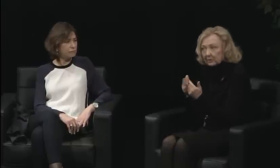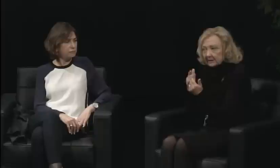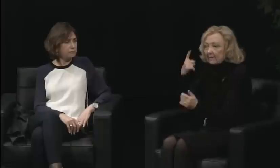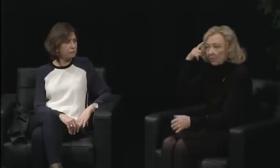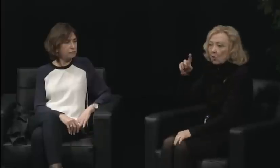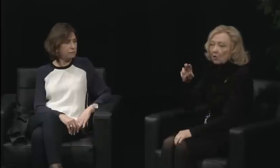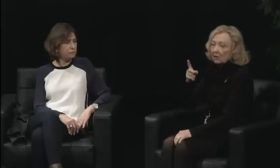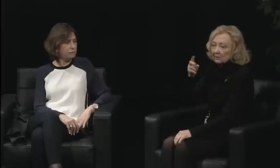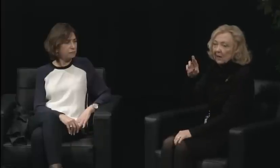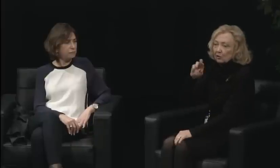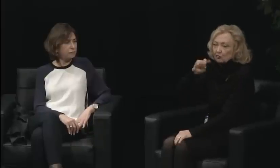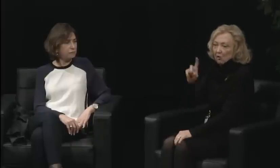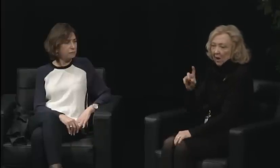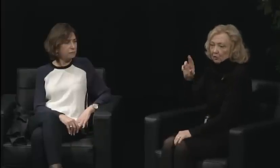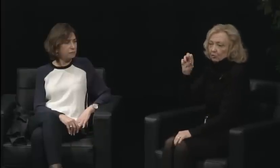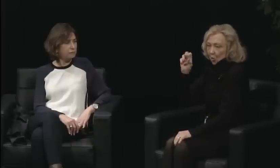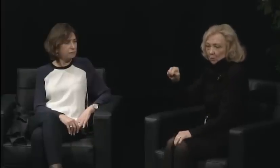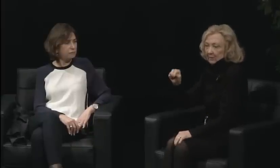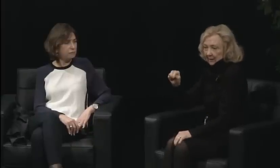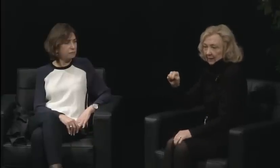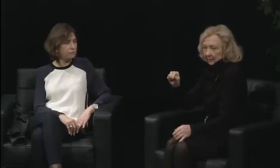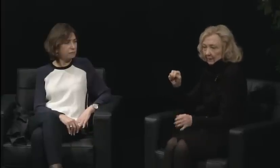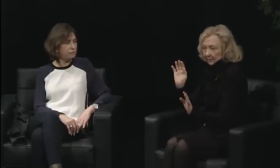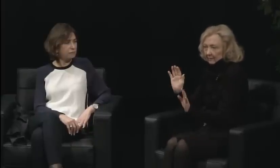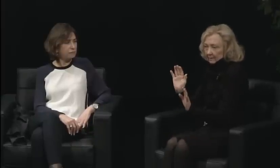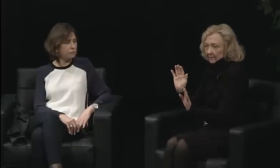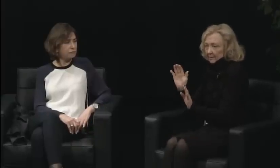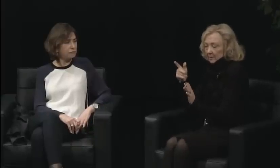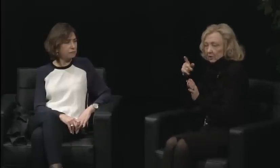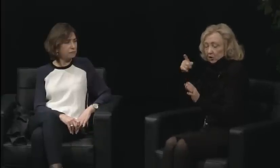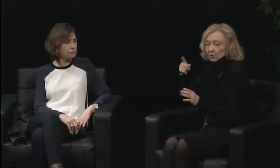No, we weren't.